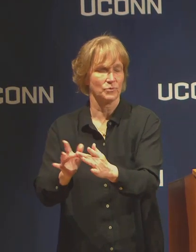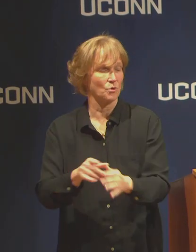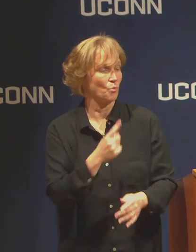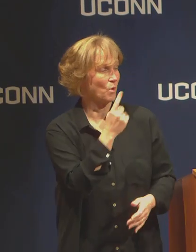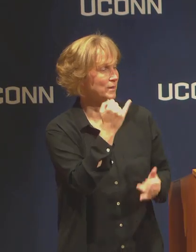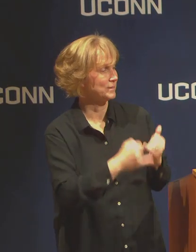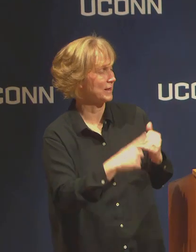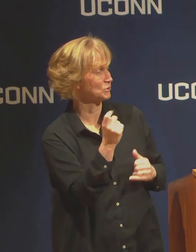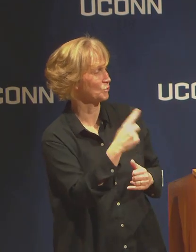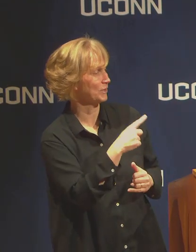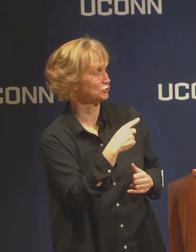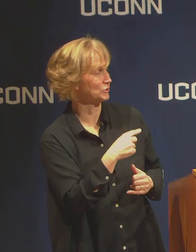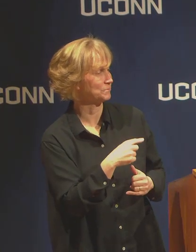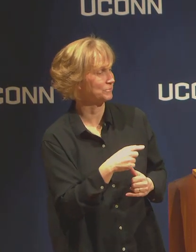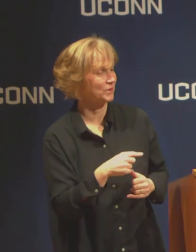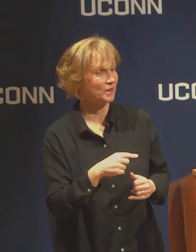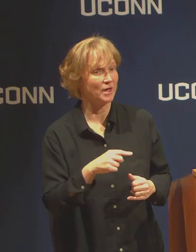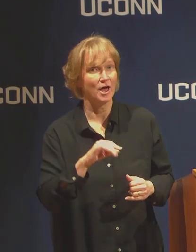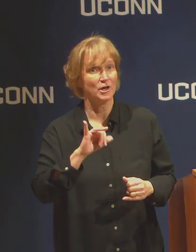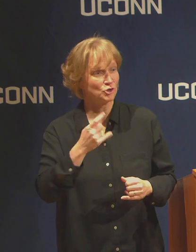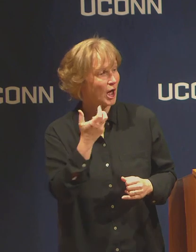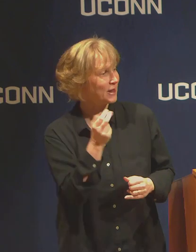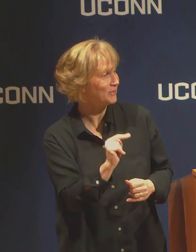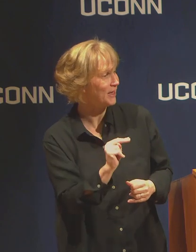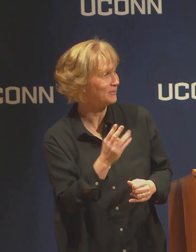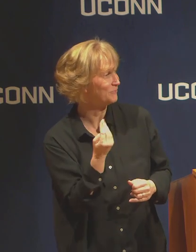How is Jonathan the 14th doing?